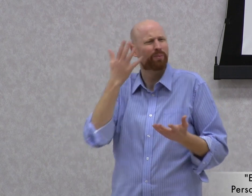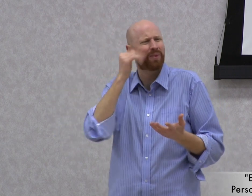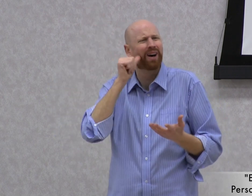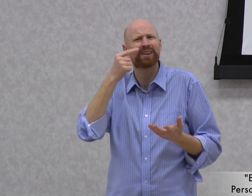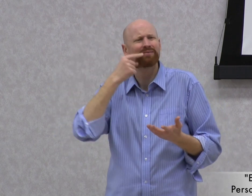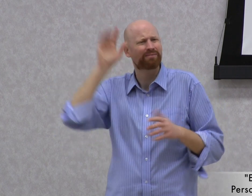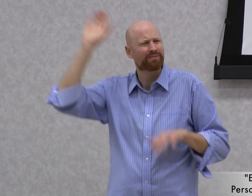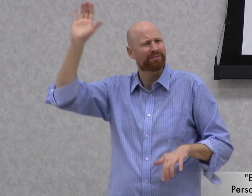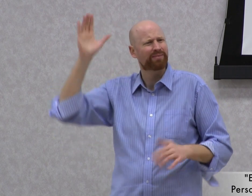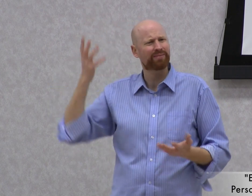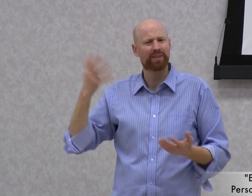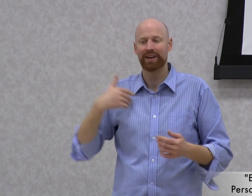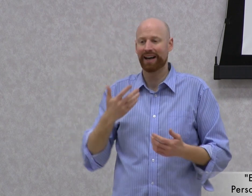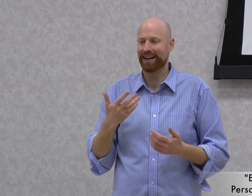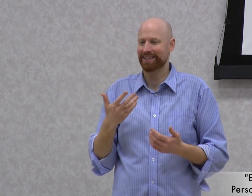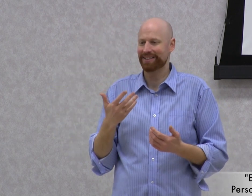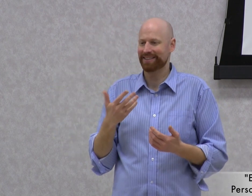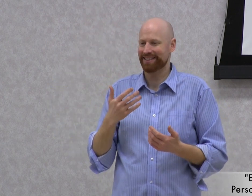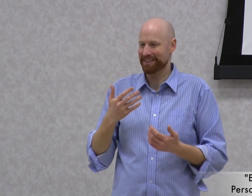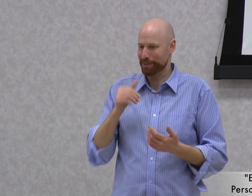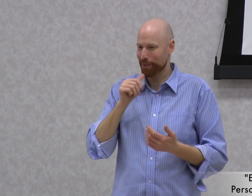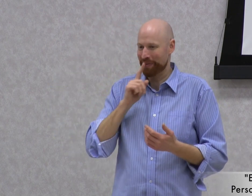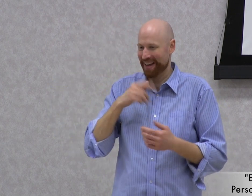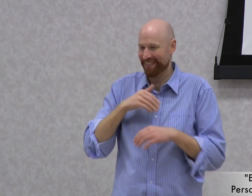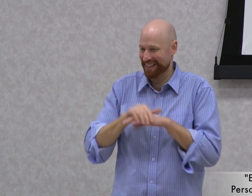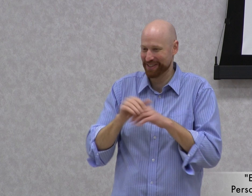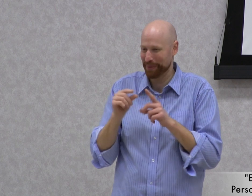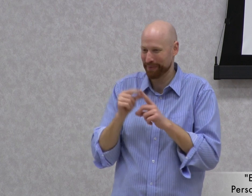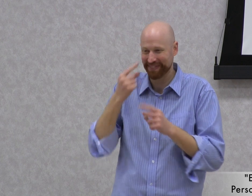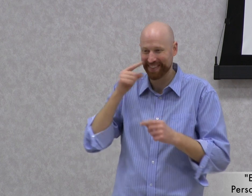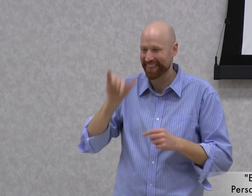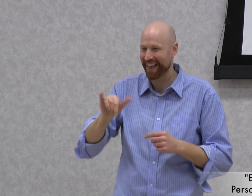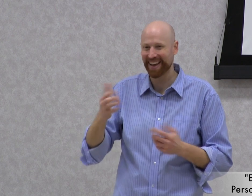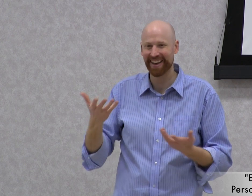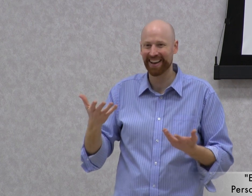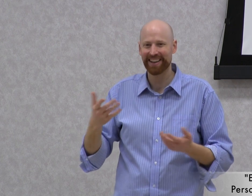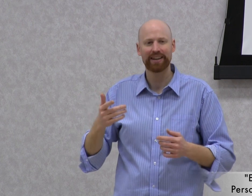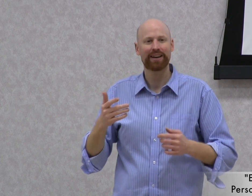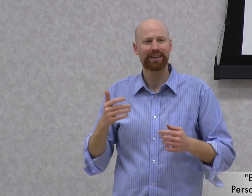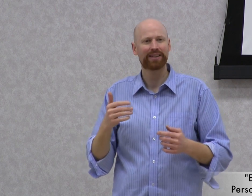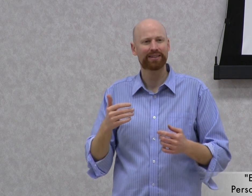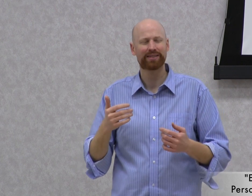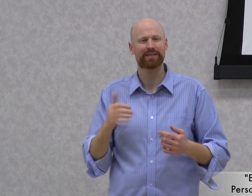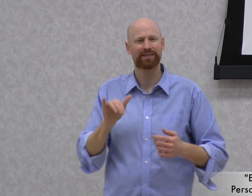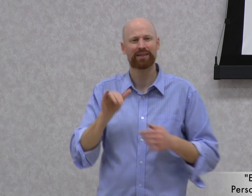He asked, "Why don't people just say that?" "They don't really say that in English." The patient